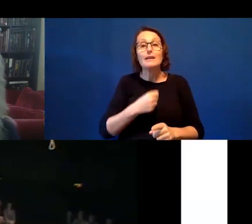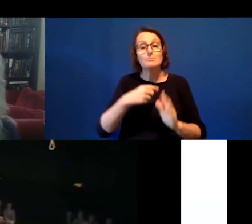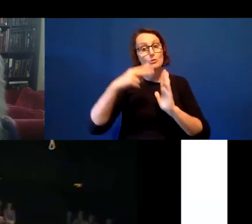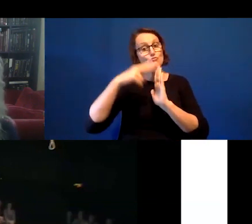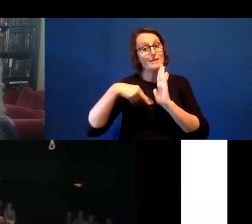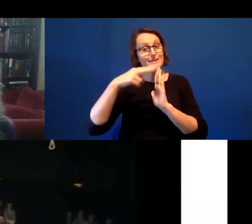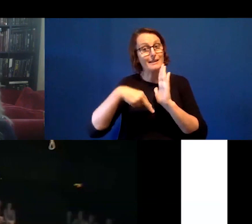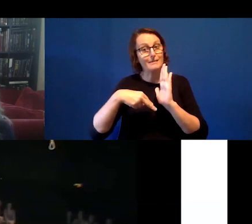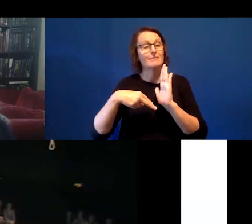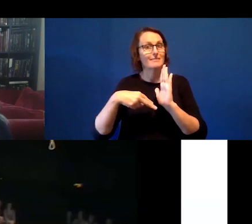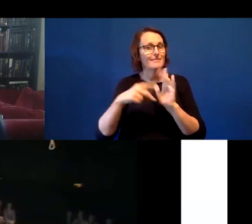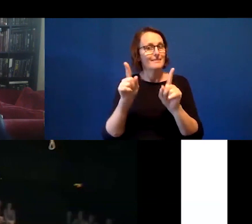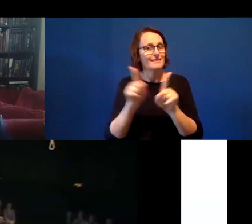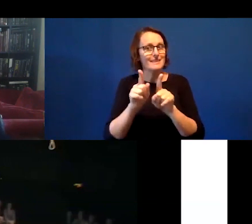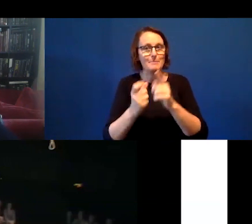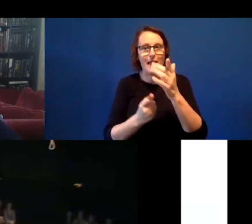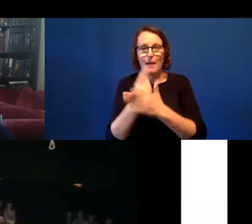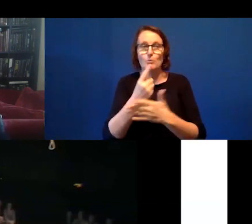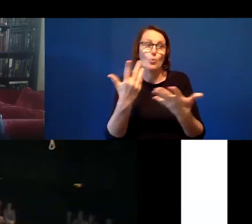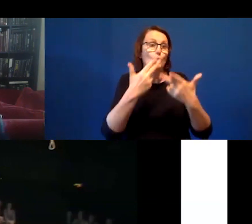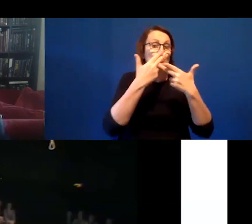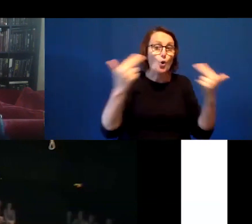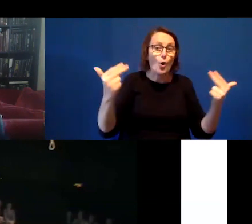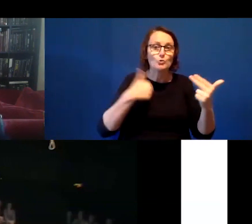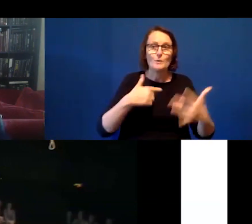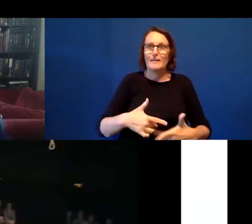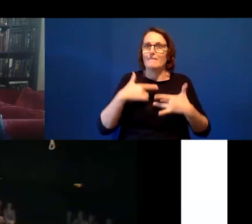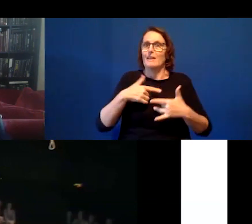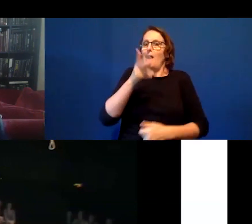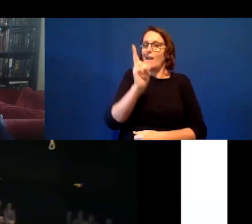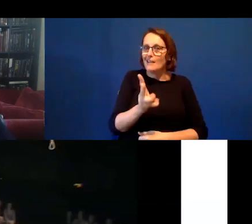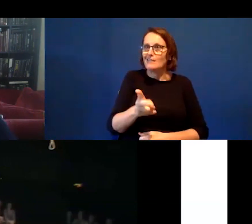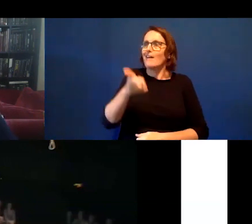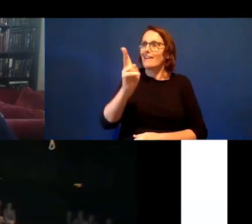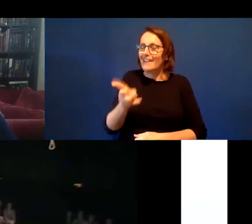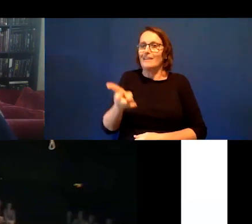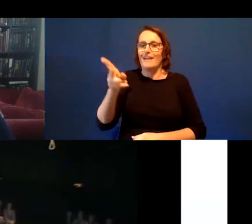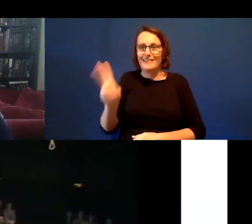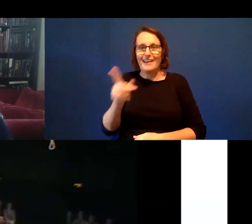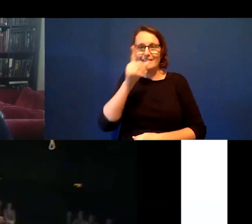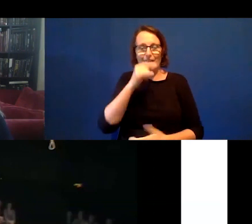and particular songs I is also because of copyright, but we're